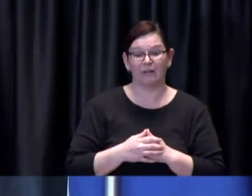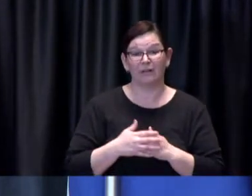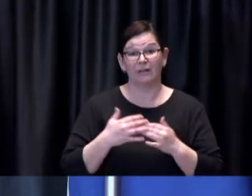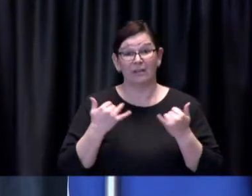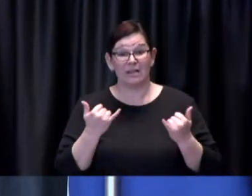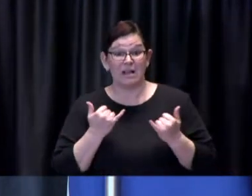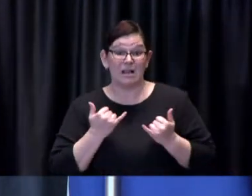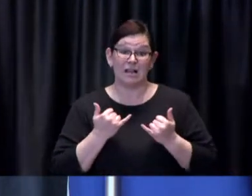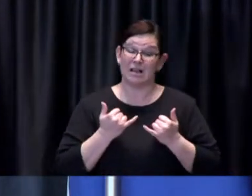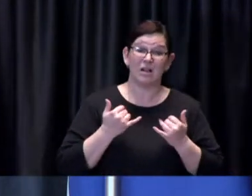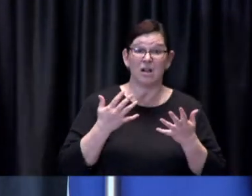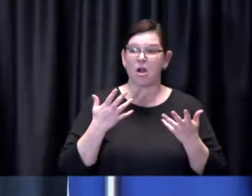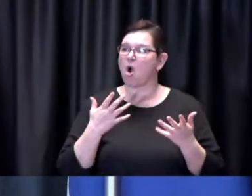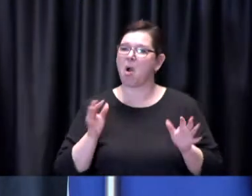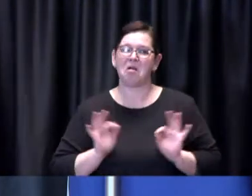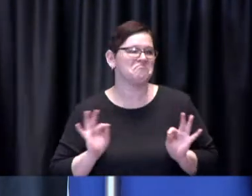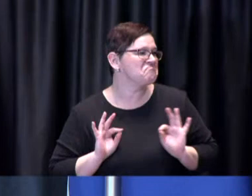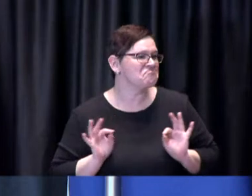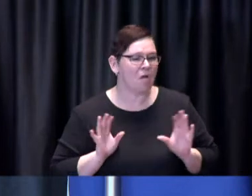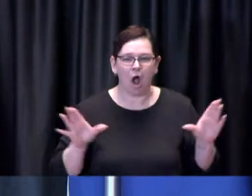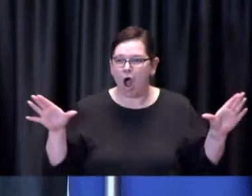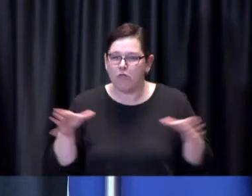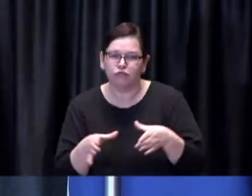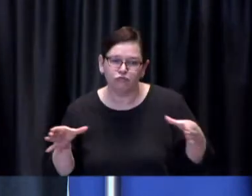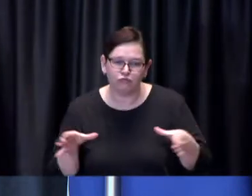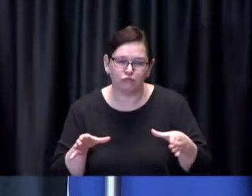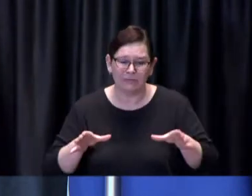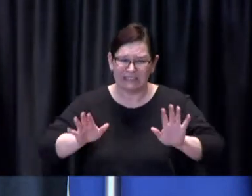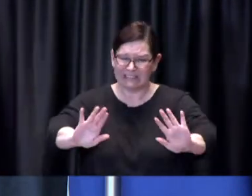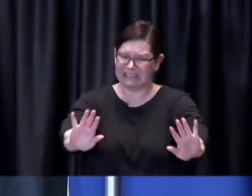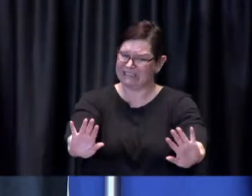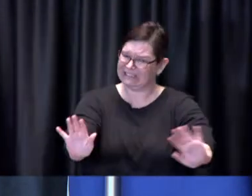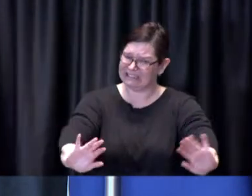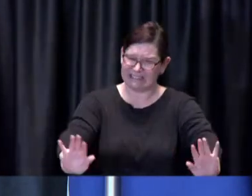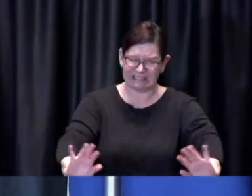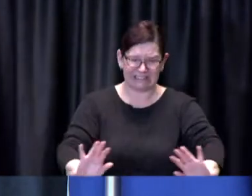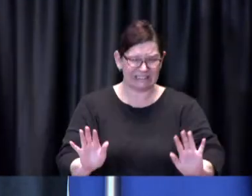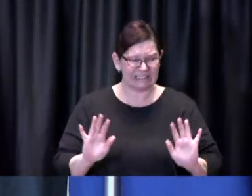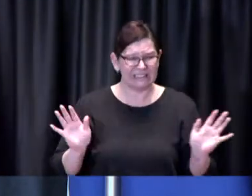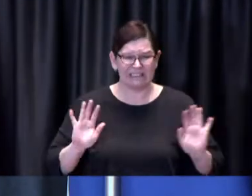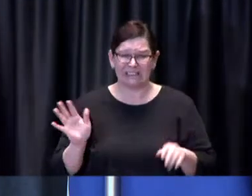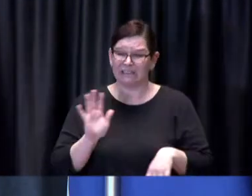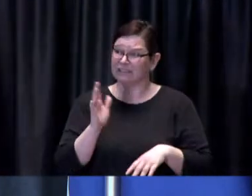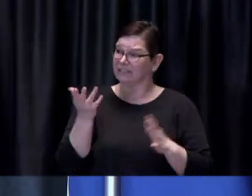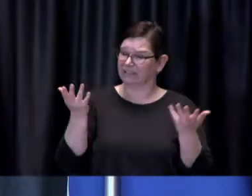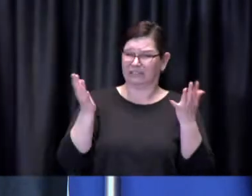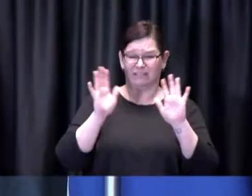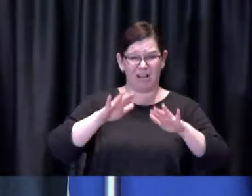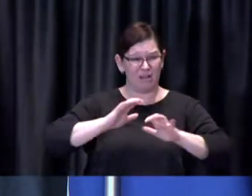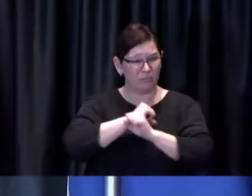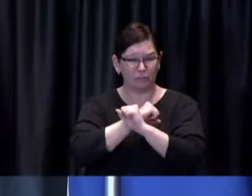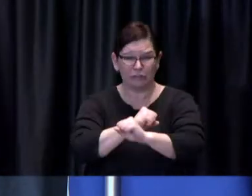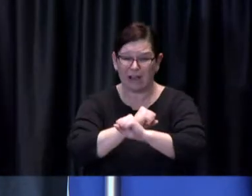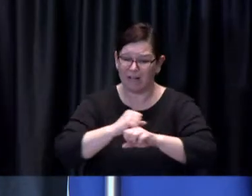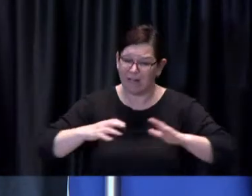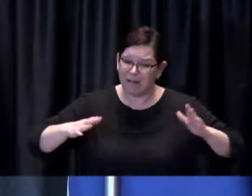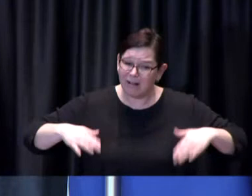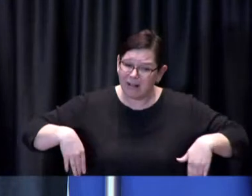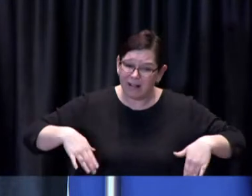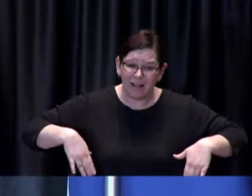We are not well enough protected. There is no reason to believe that history won't repeat itself.